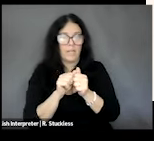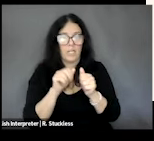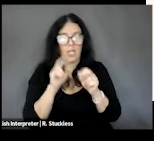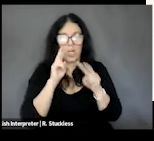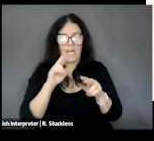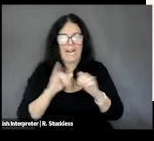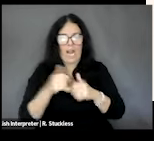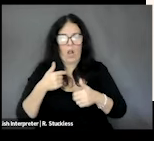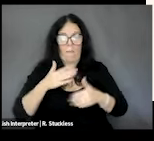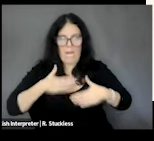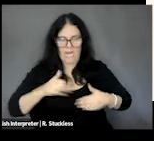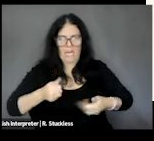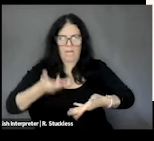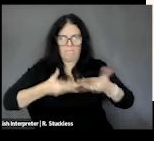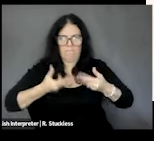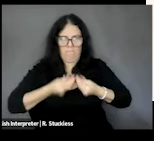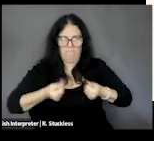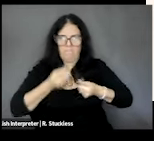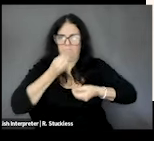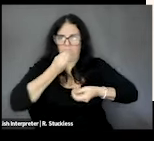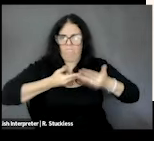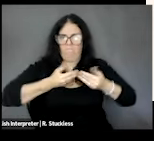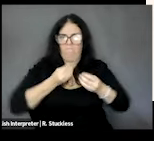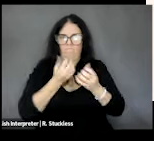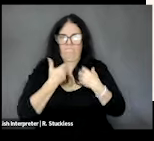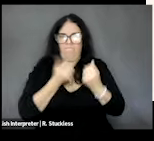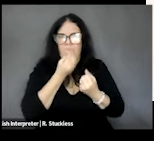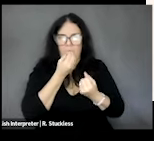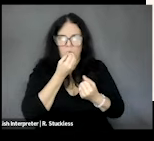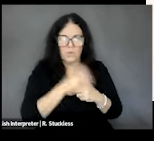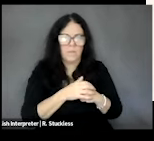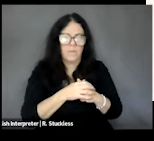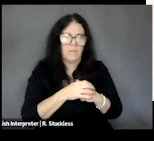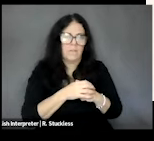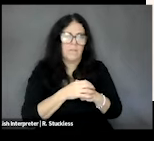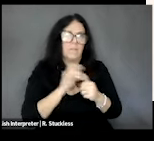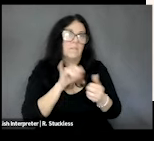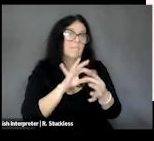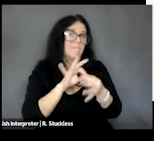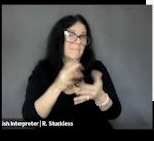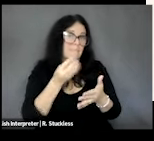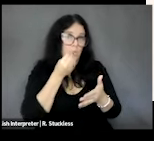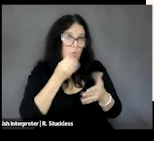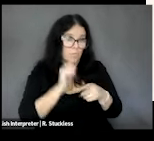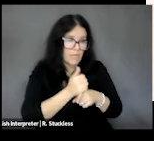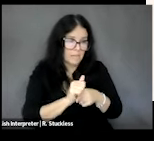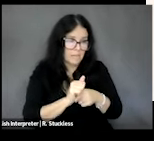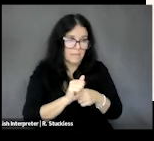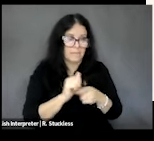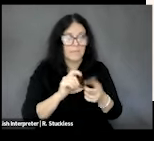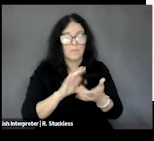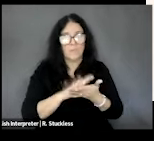food, okay, it's the result of feeding practices, food preparation, dietary diversity, and fair